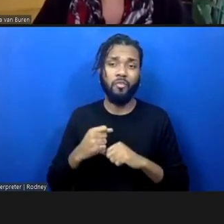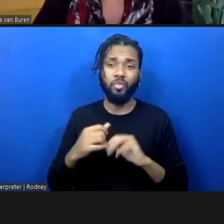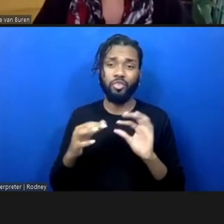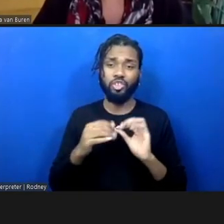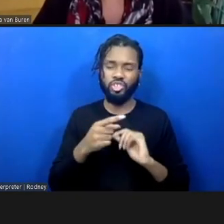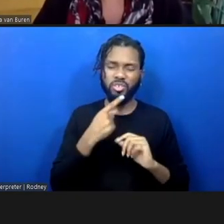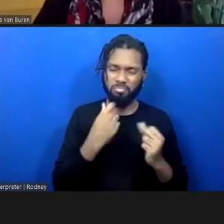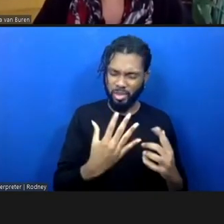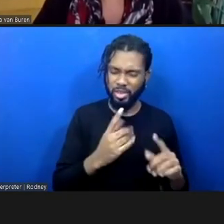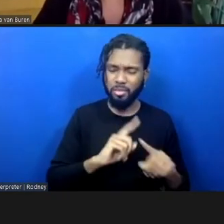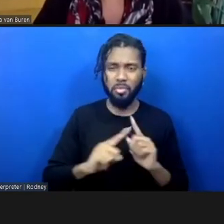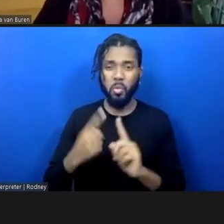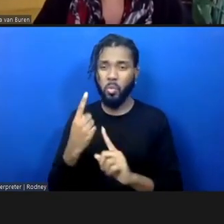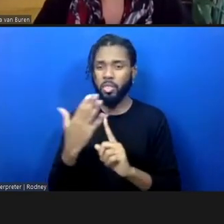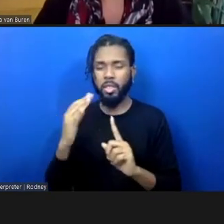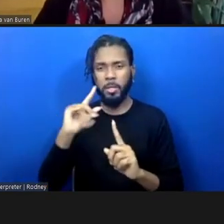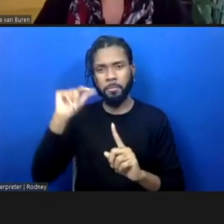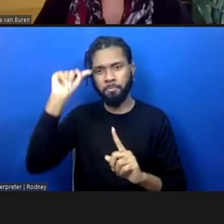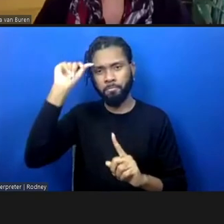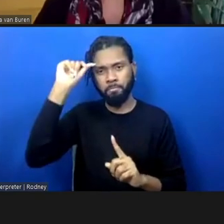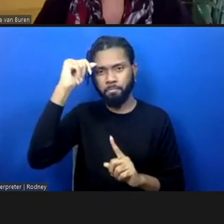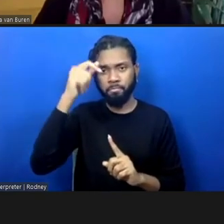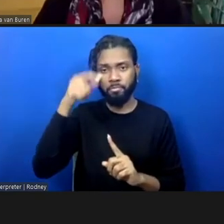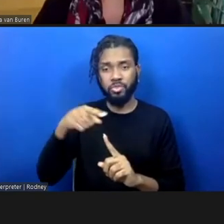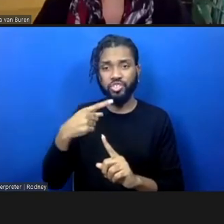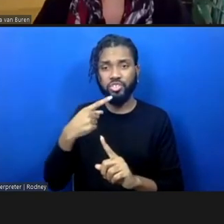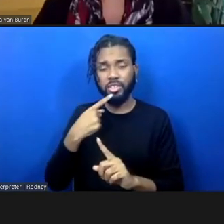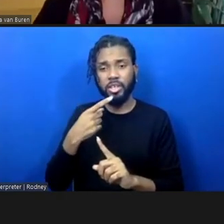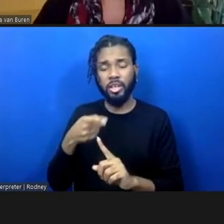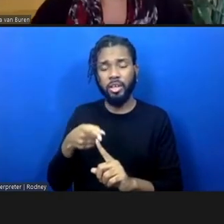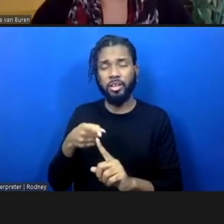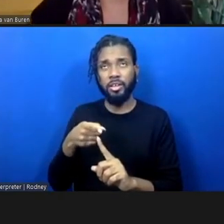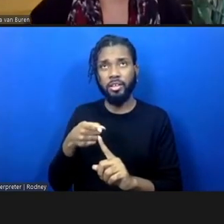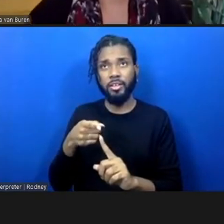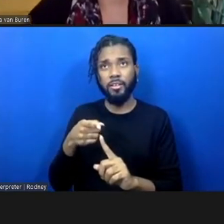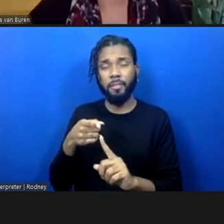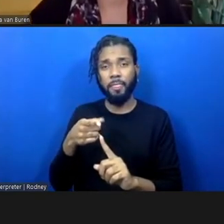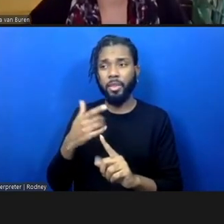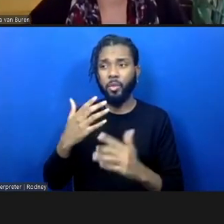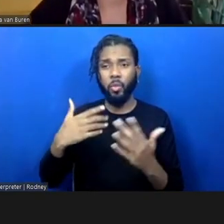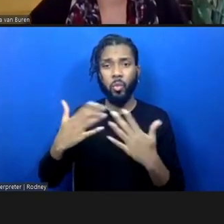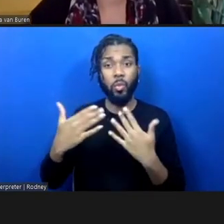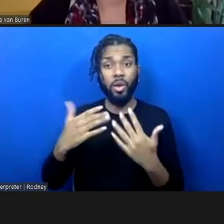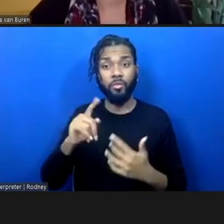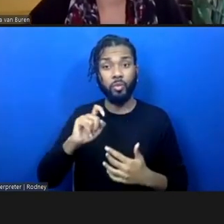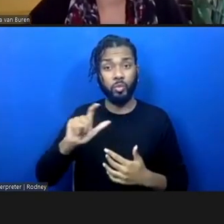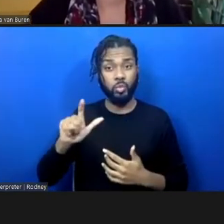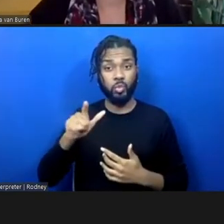remember the most is when she said, whatever tool you have at your disposal,